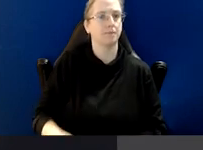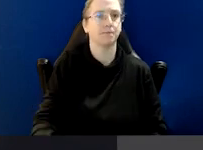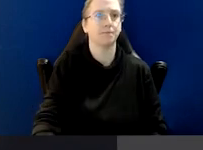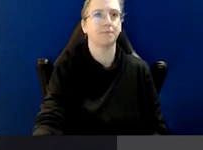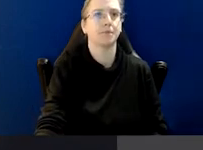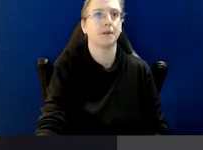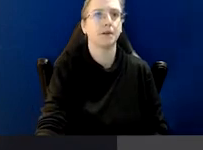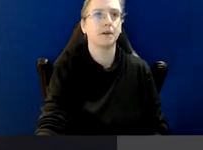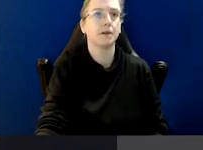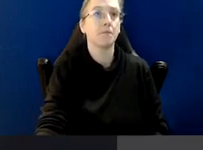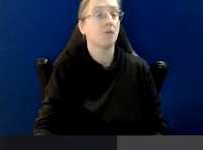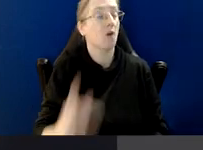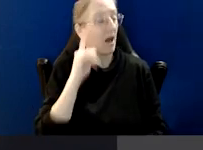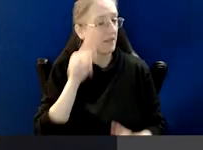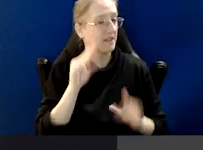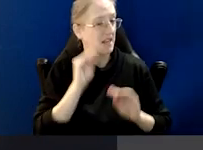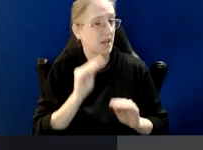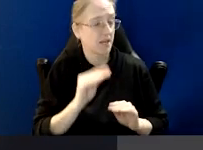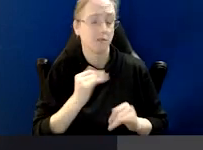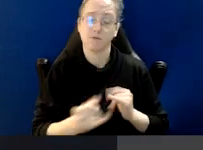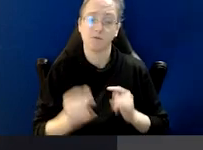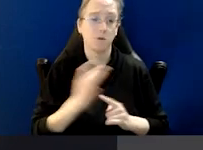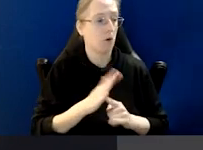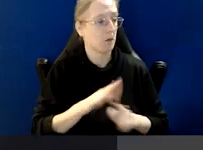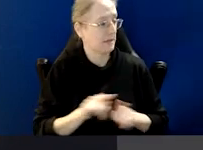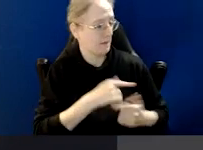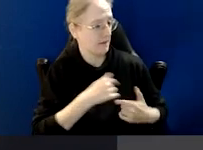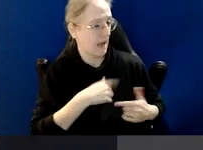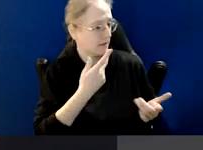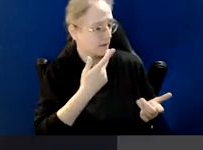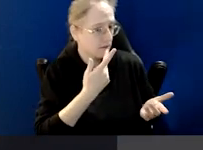I think this educational function is just as important as our work